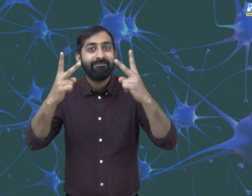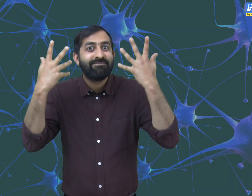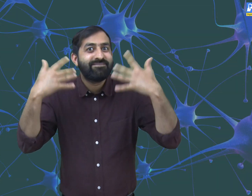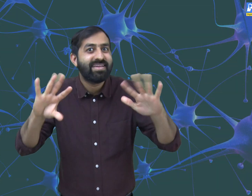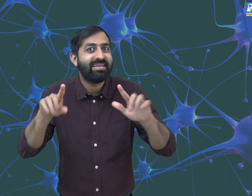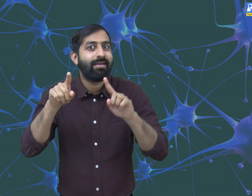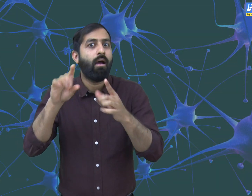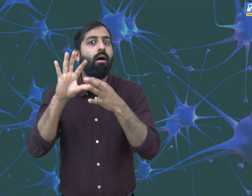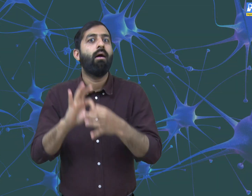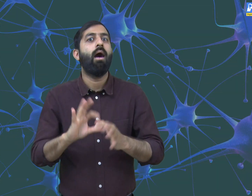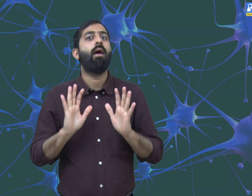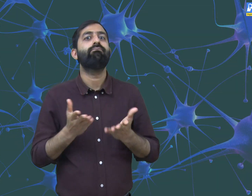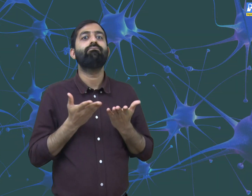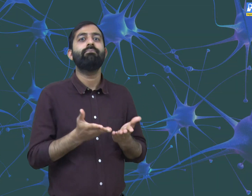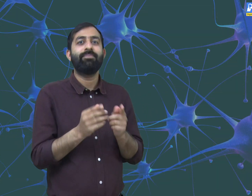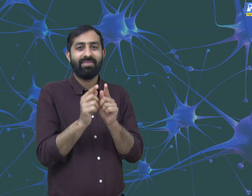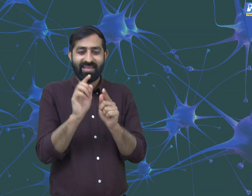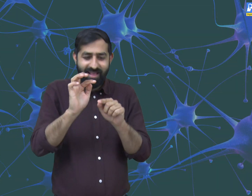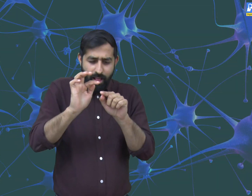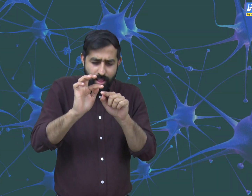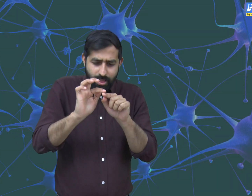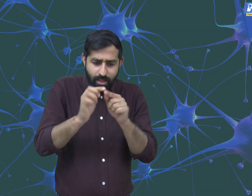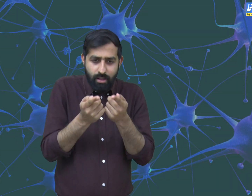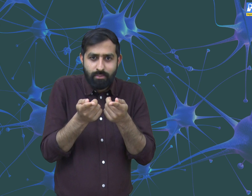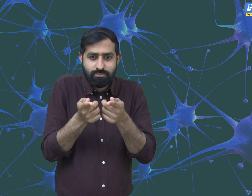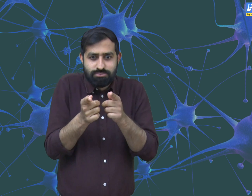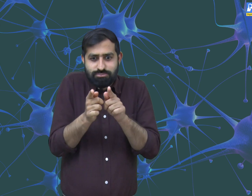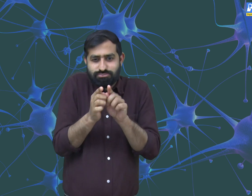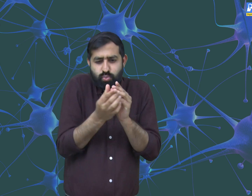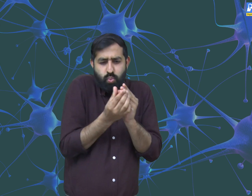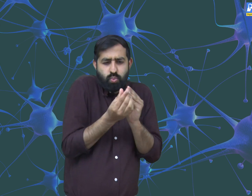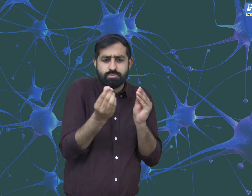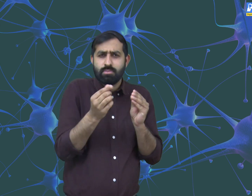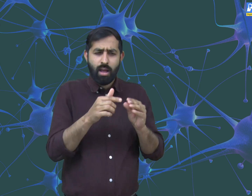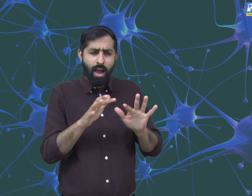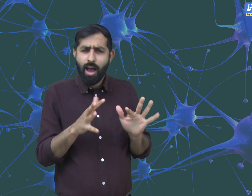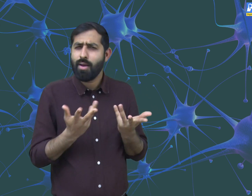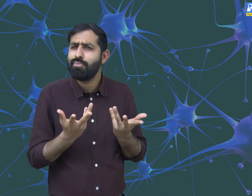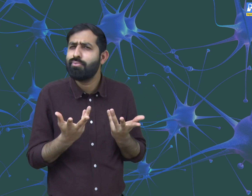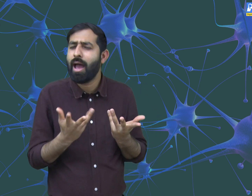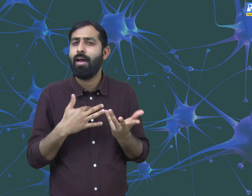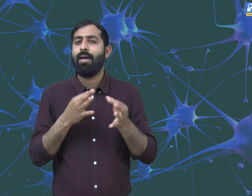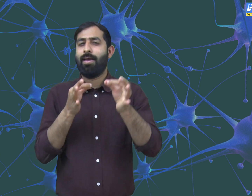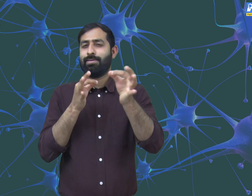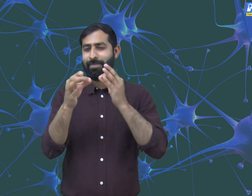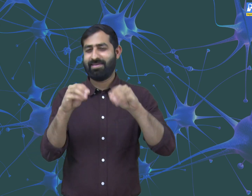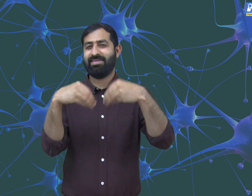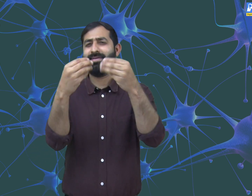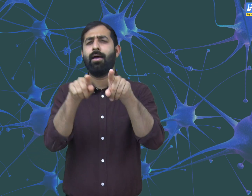Did you see that? The leaves of this very small plant fold up on a gentle touch. How does it happen?